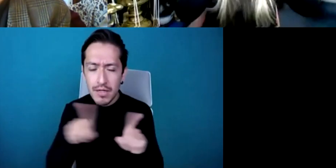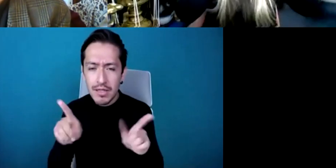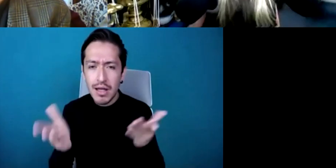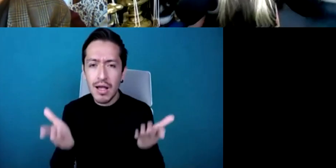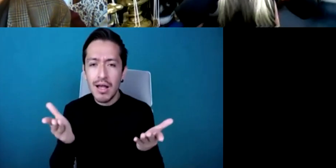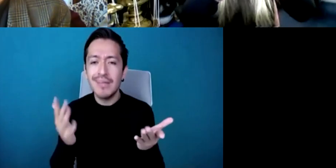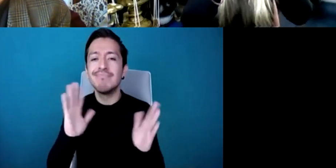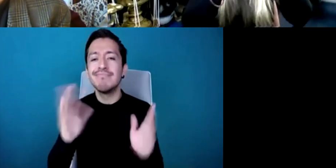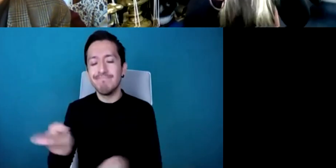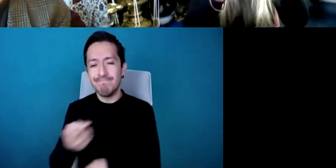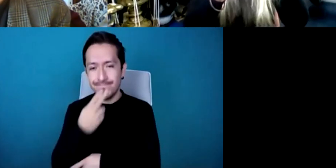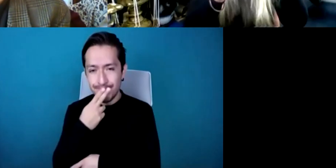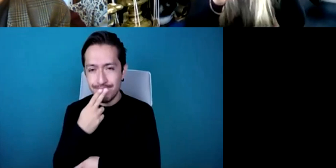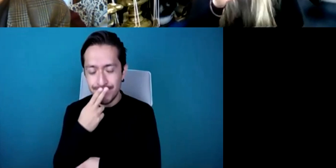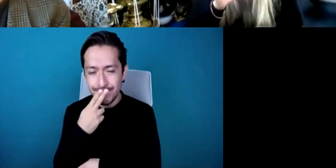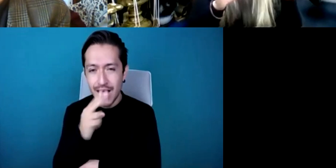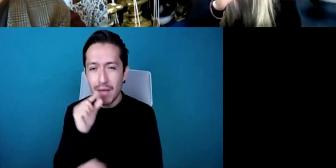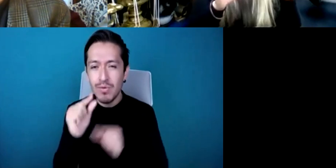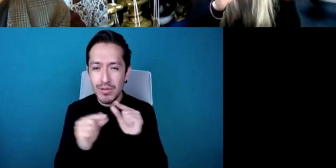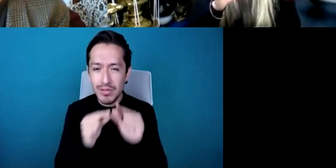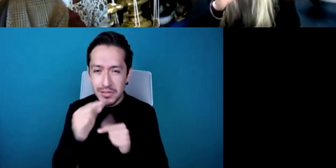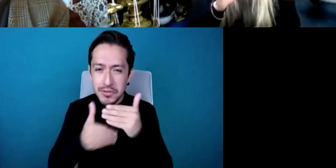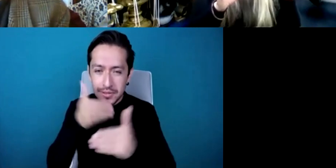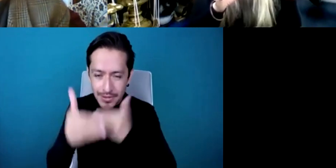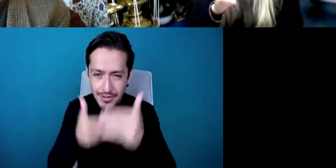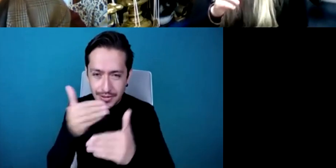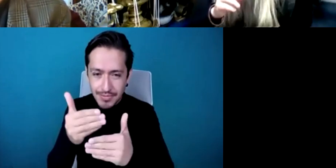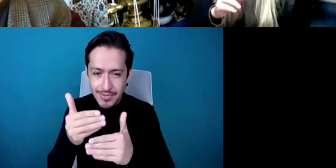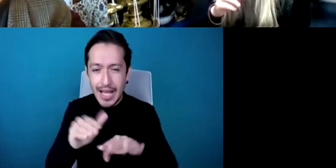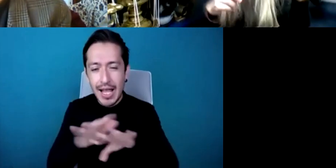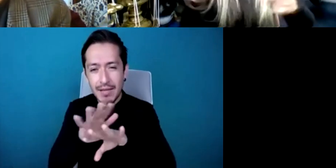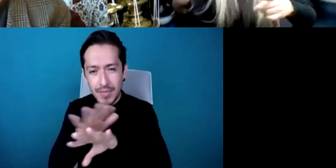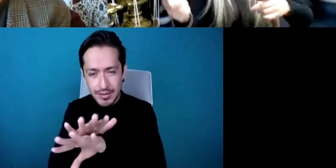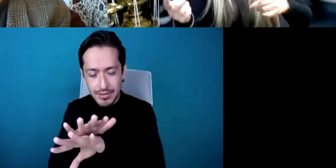changed you know their ways they then began to question oh what is deafness what is blindness